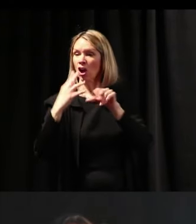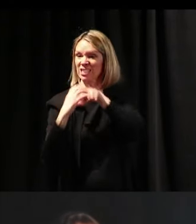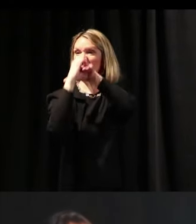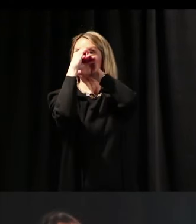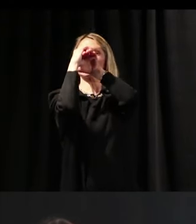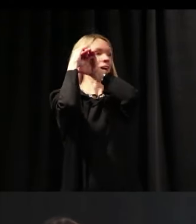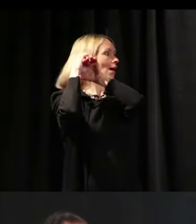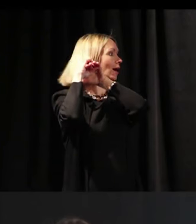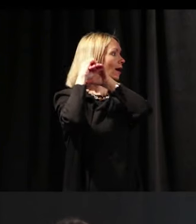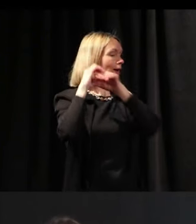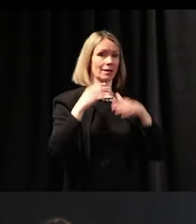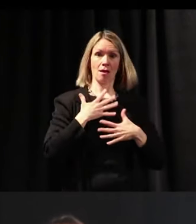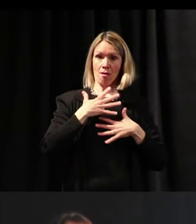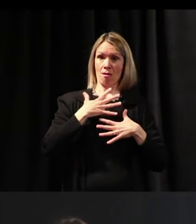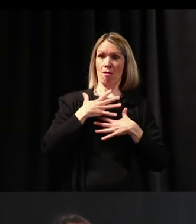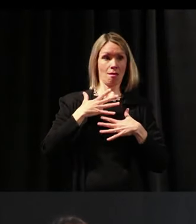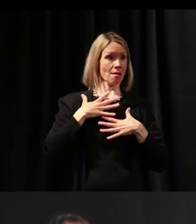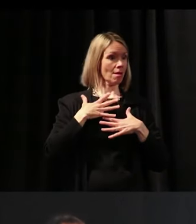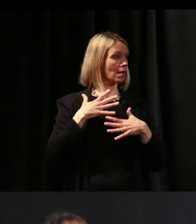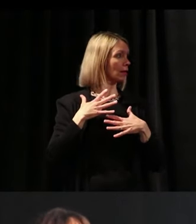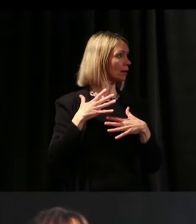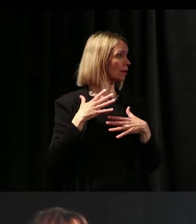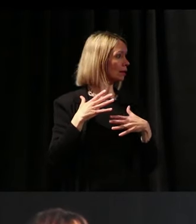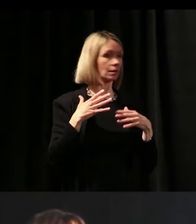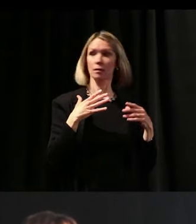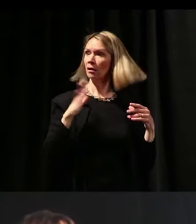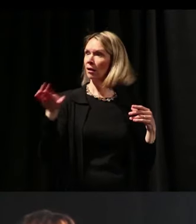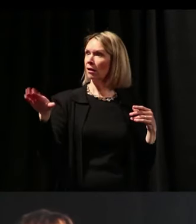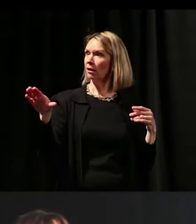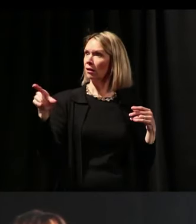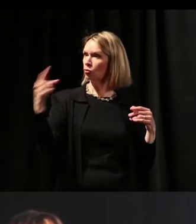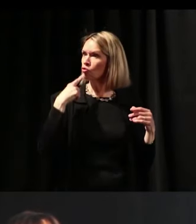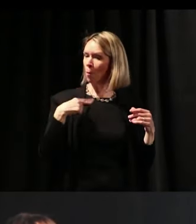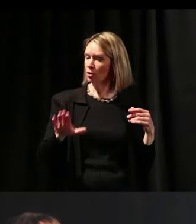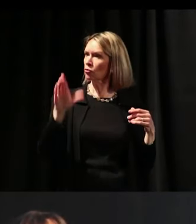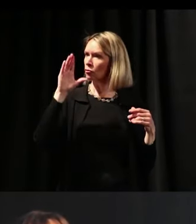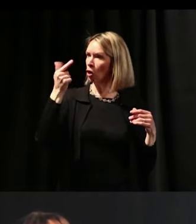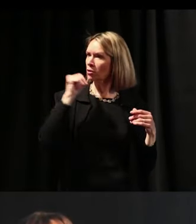[ imitating dog bige ] And he's got -- [ imitating ] And he says, “Sir, you told me that